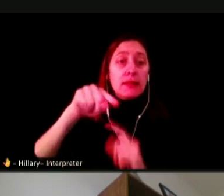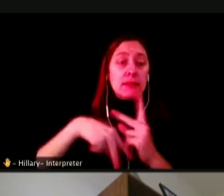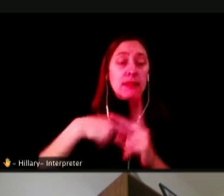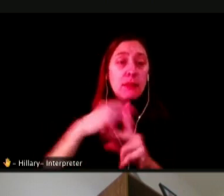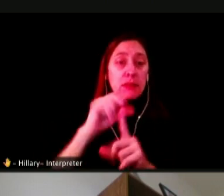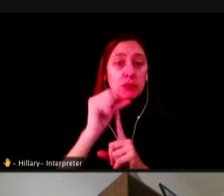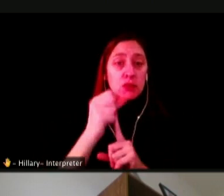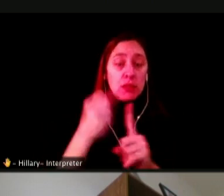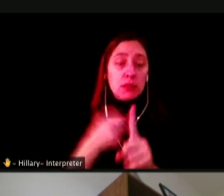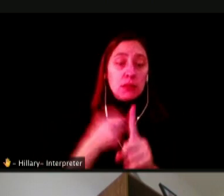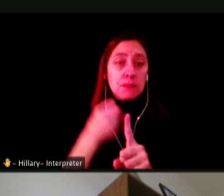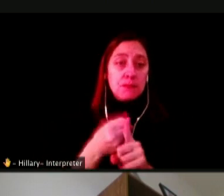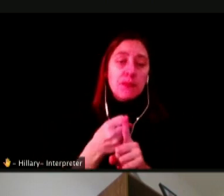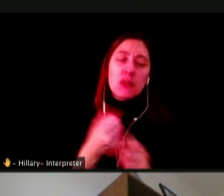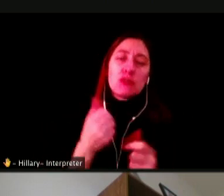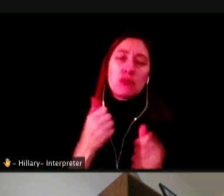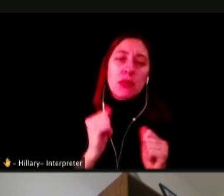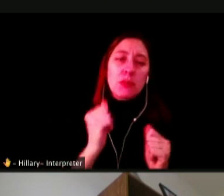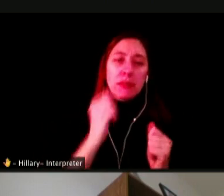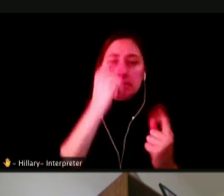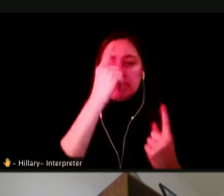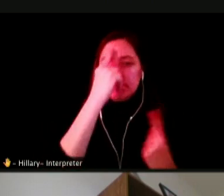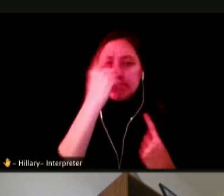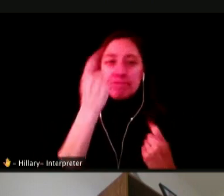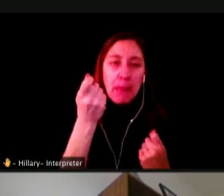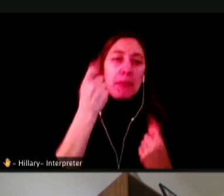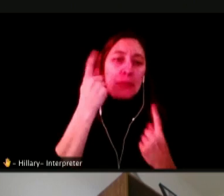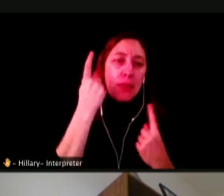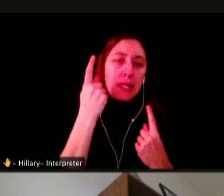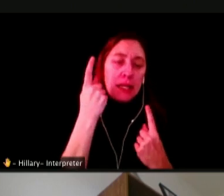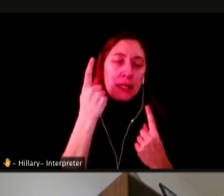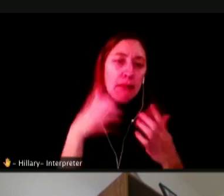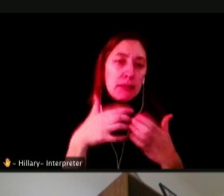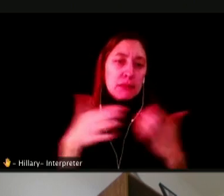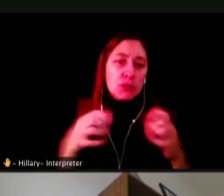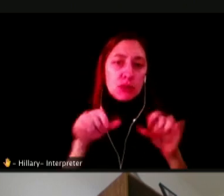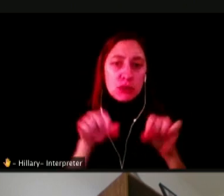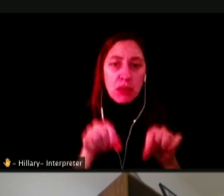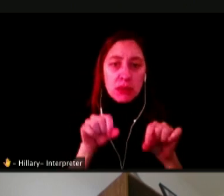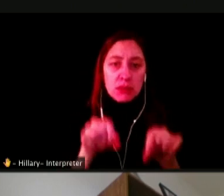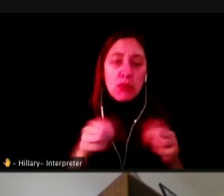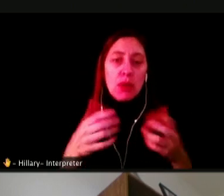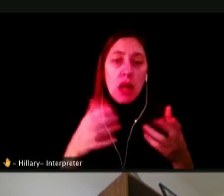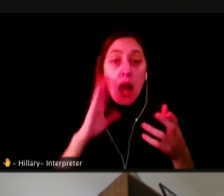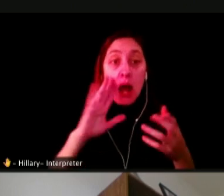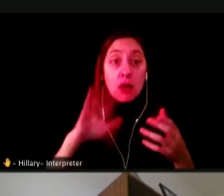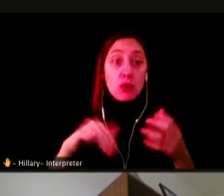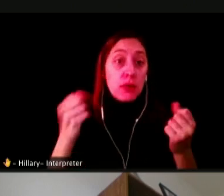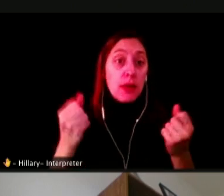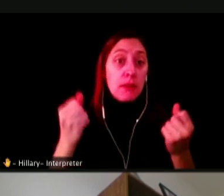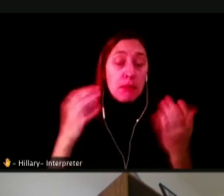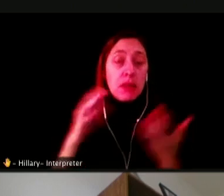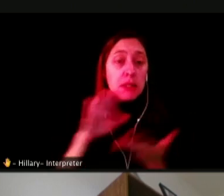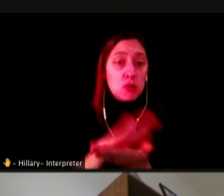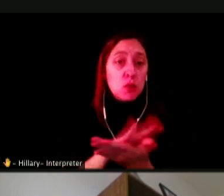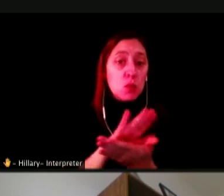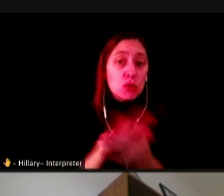BE AS EMPATHETIC AS YOU CAN IN THE BEGINNING. I KNOW A LOT OF SCHOOLS ARE DOING THAT.